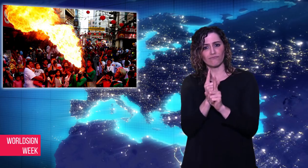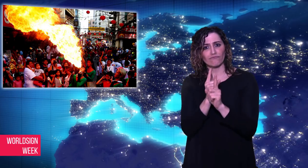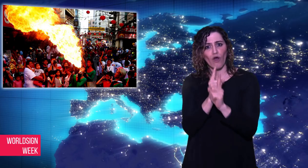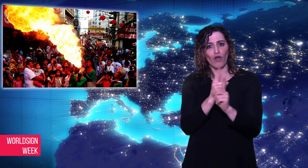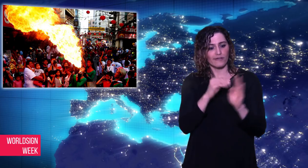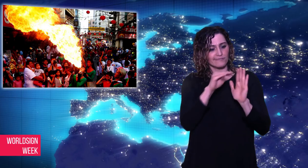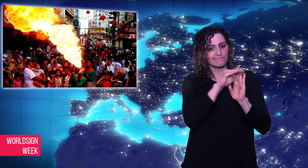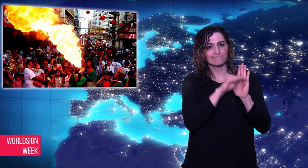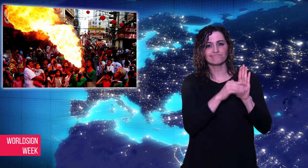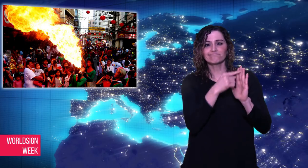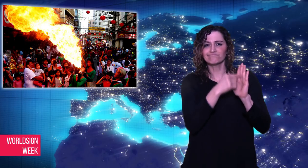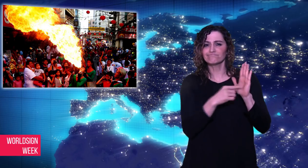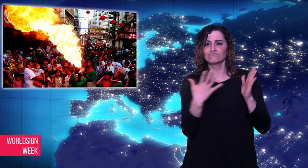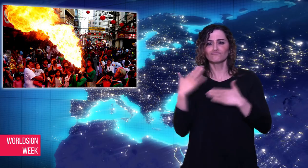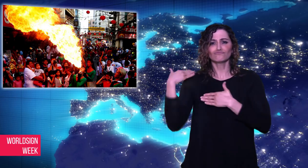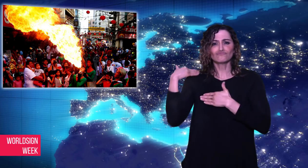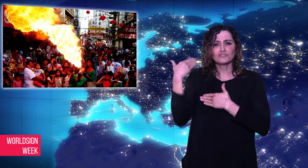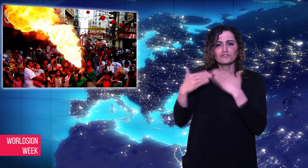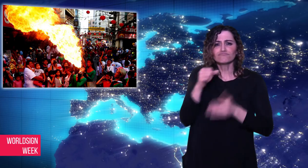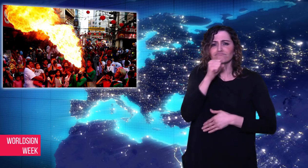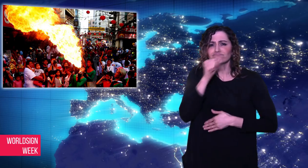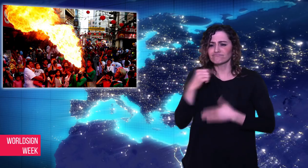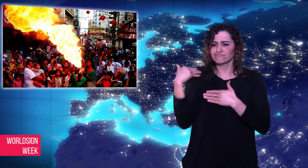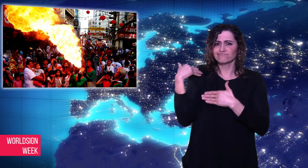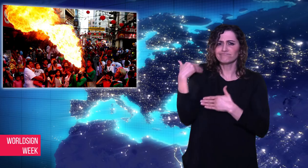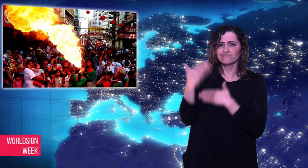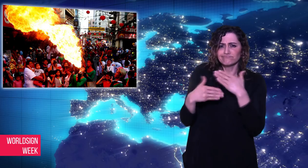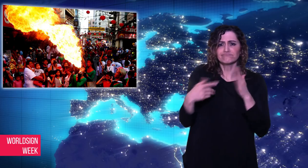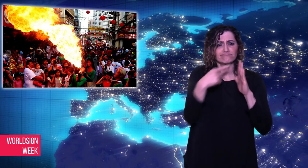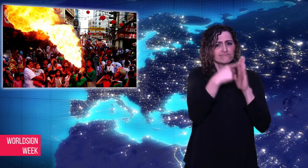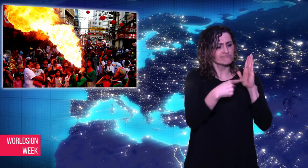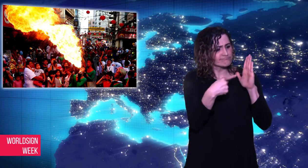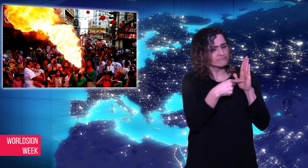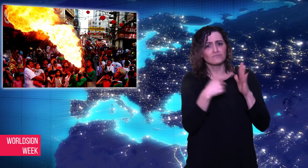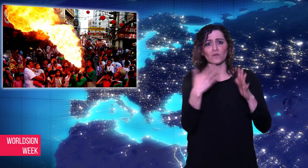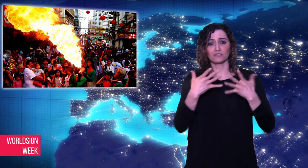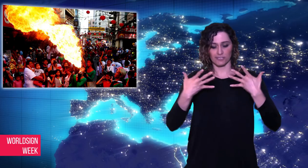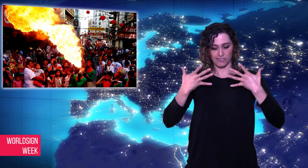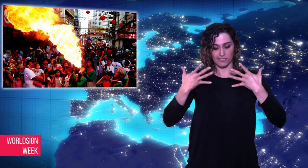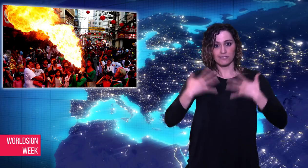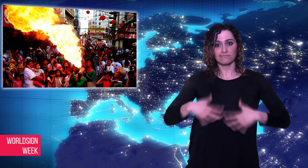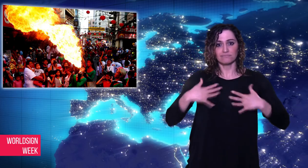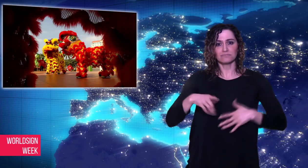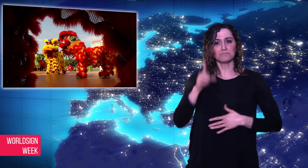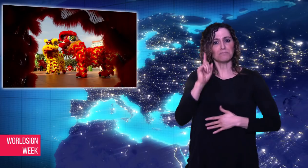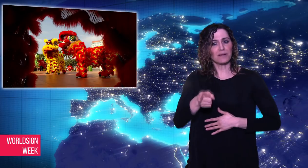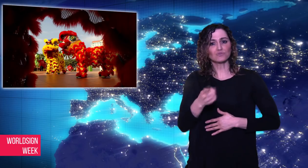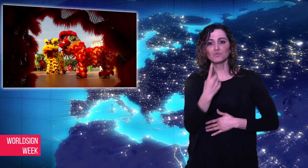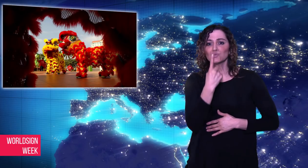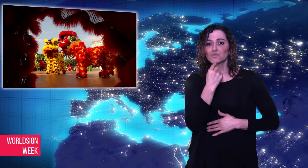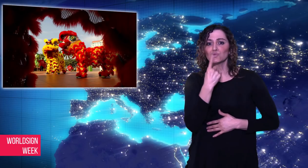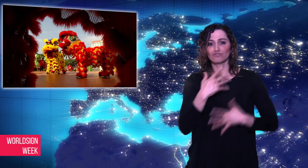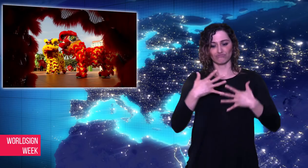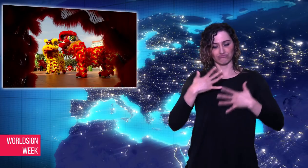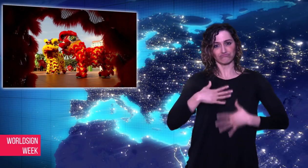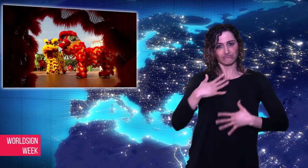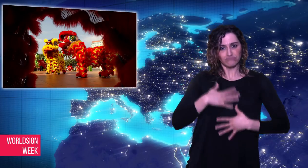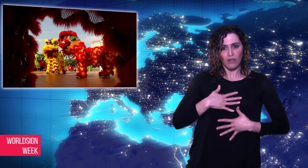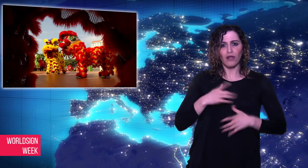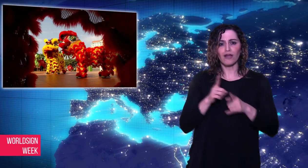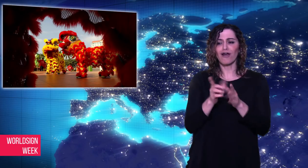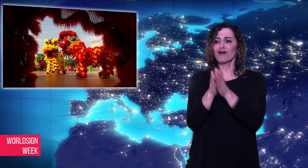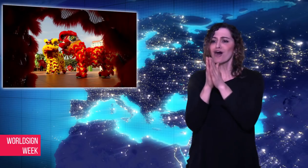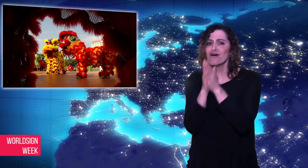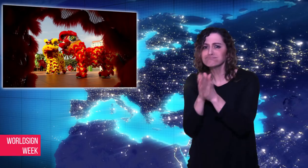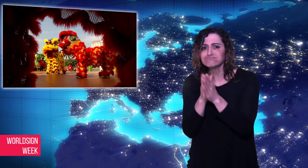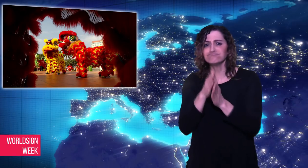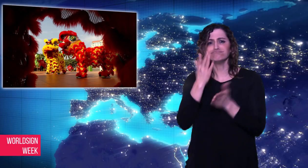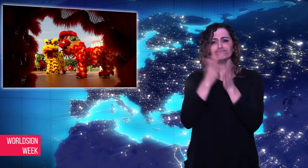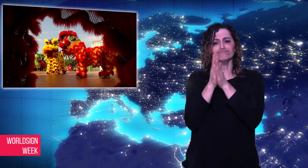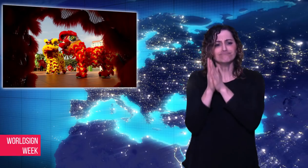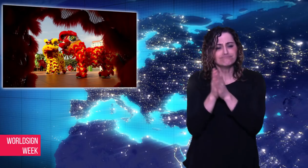traditions such as dressing in red, giving